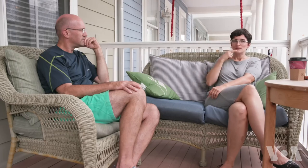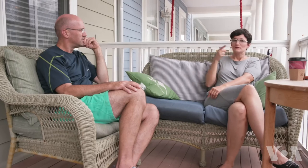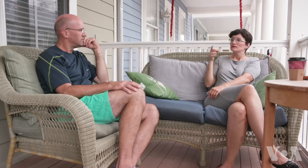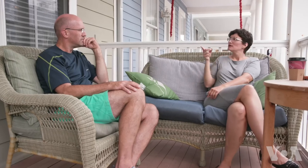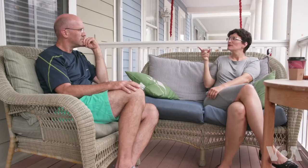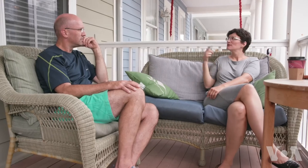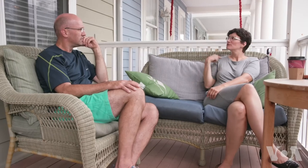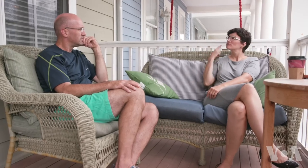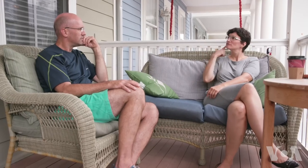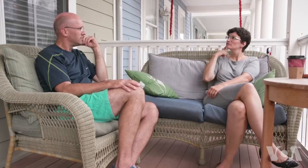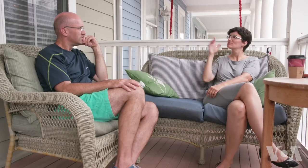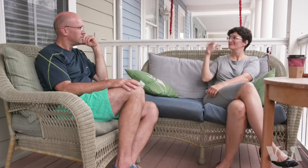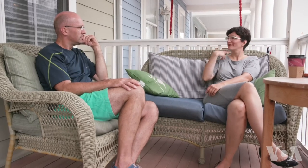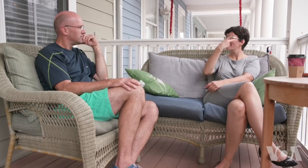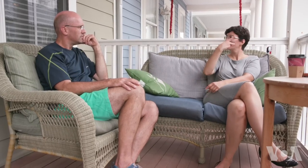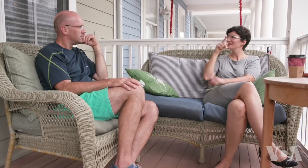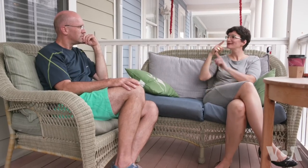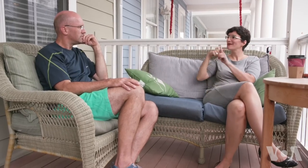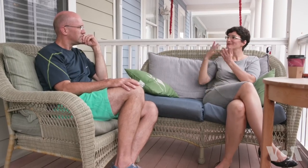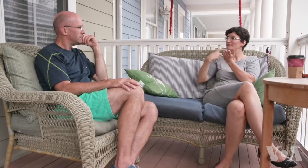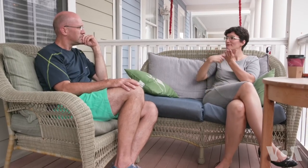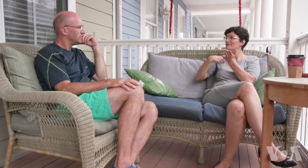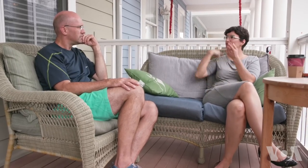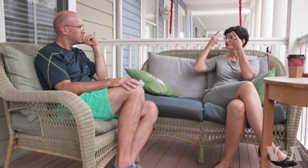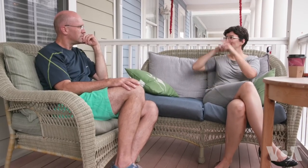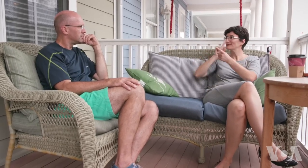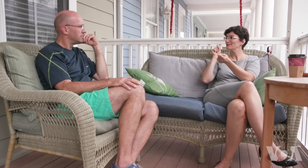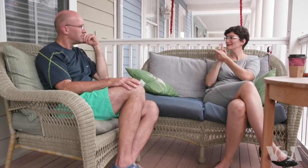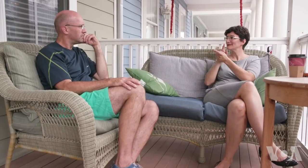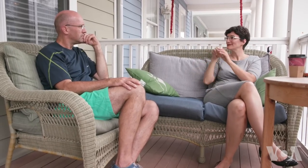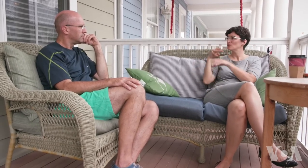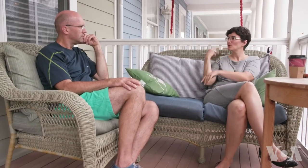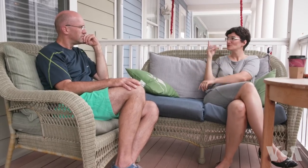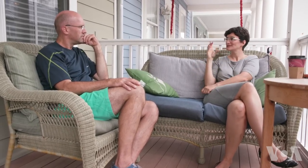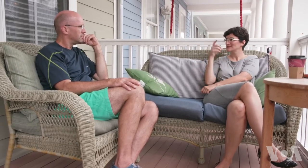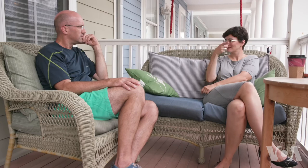I met the tenant in Washington DC about installing two bookshelves.